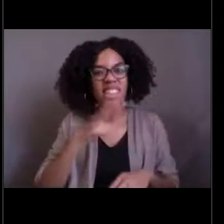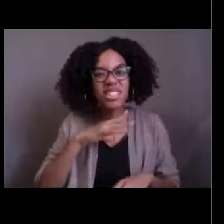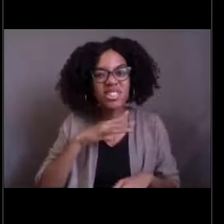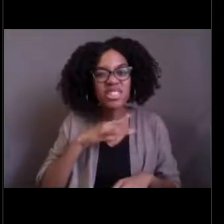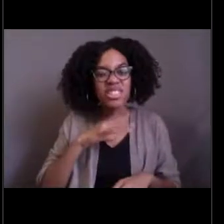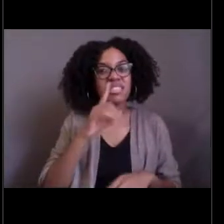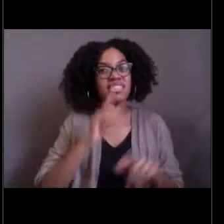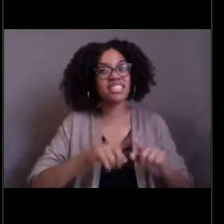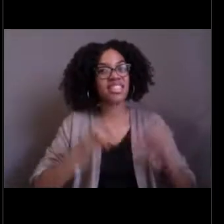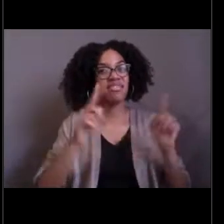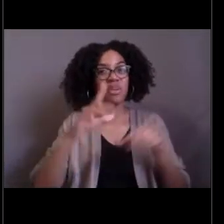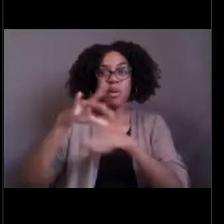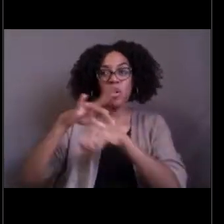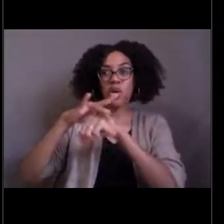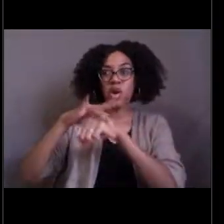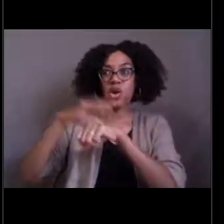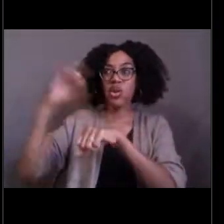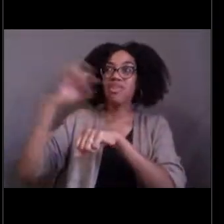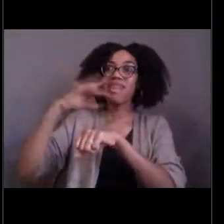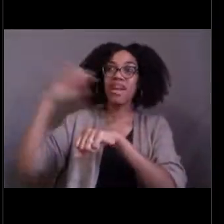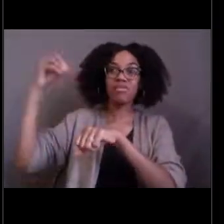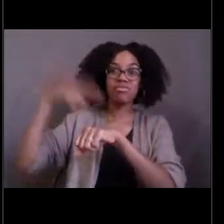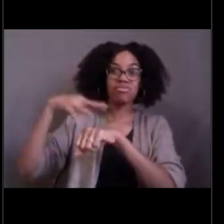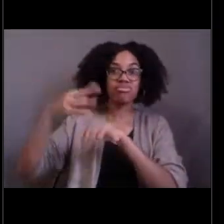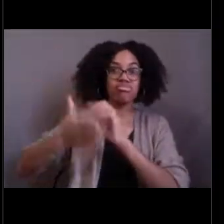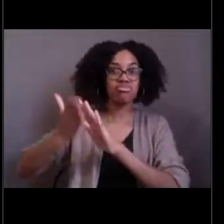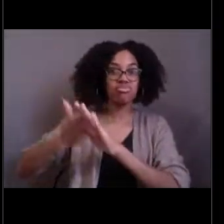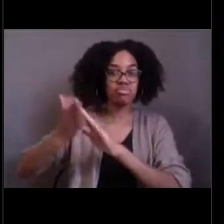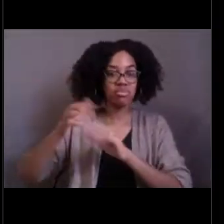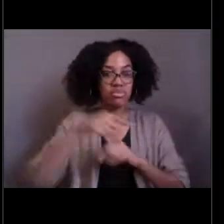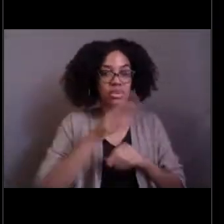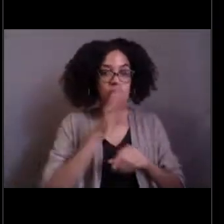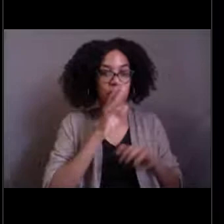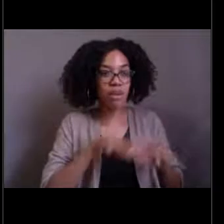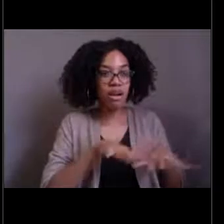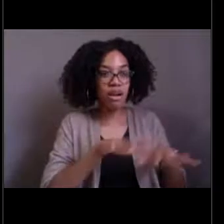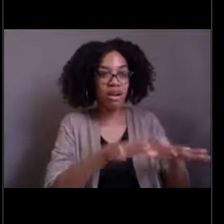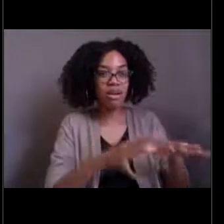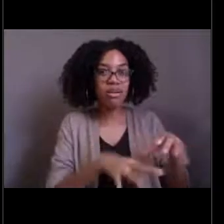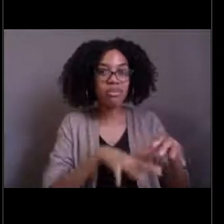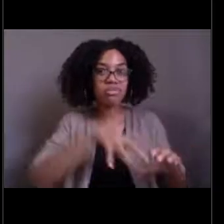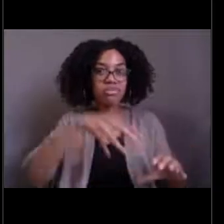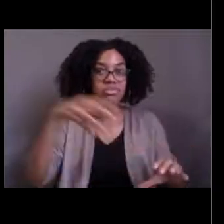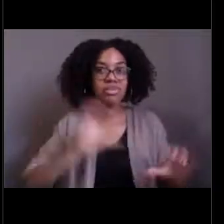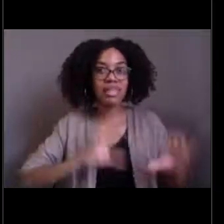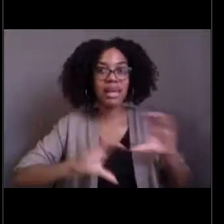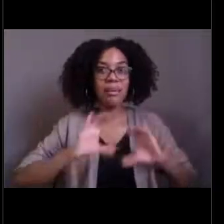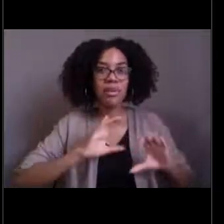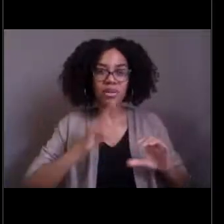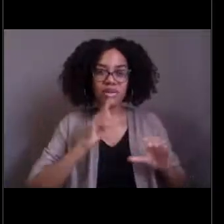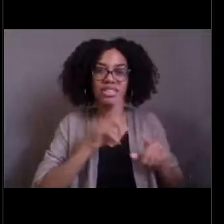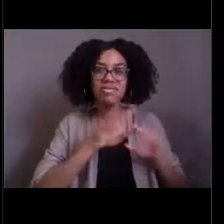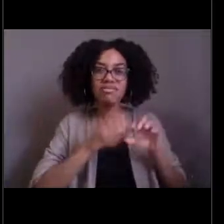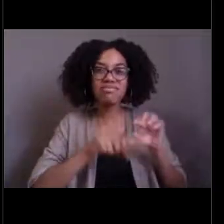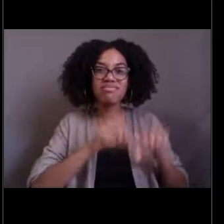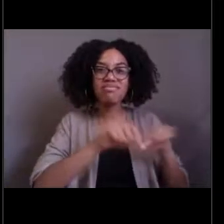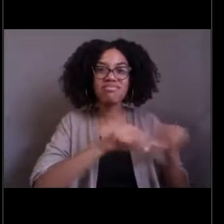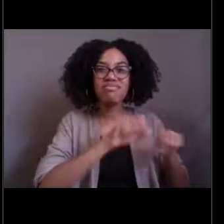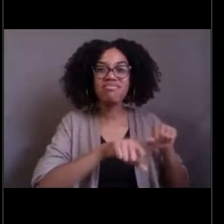that happened not too long ago. So that's always one of my favorite things to end on. Really, just to highlight,